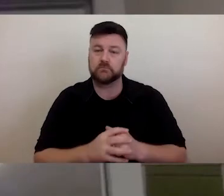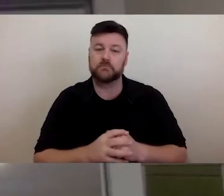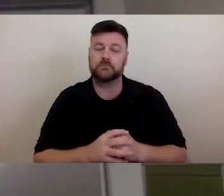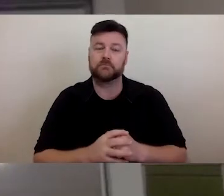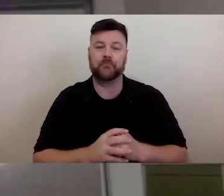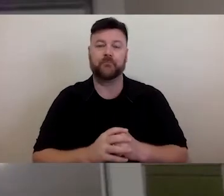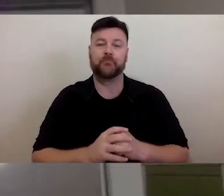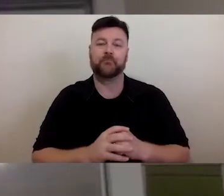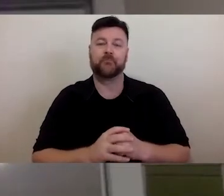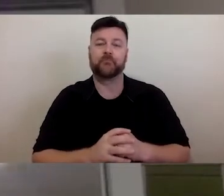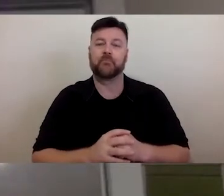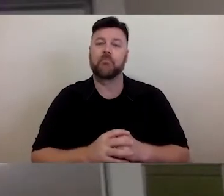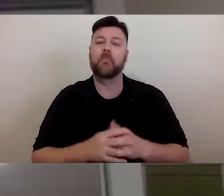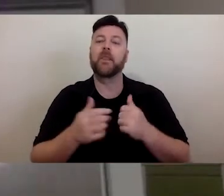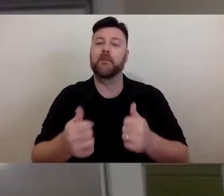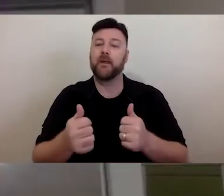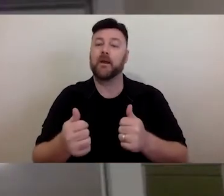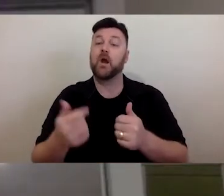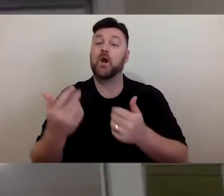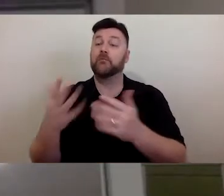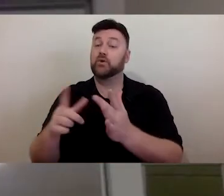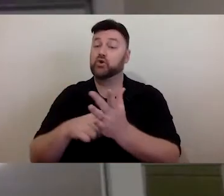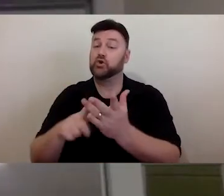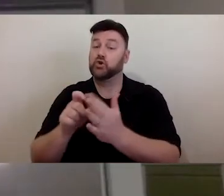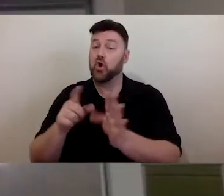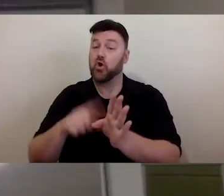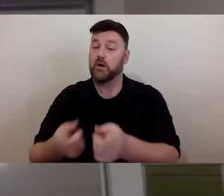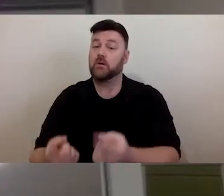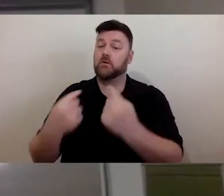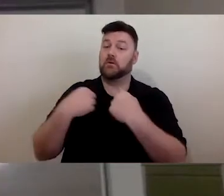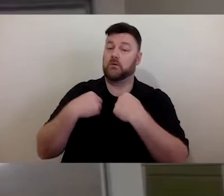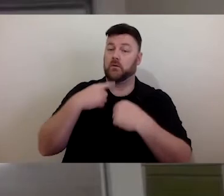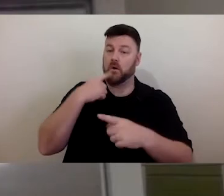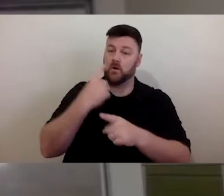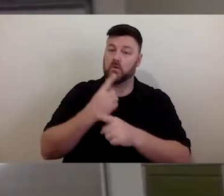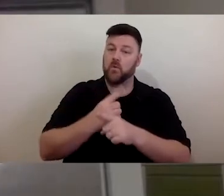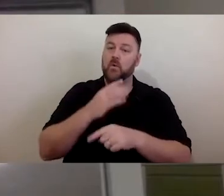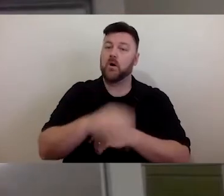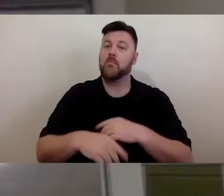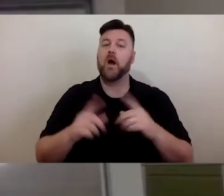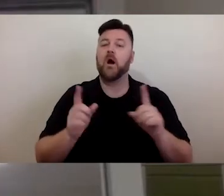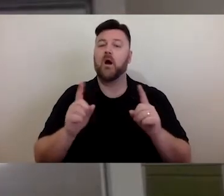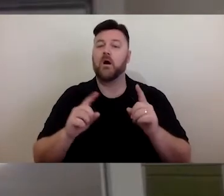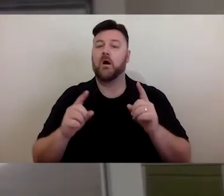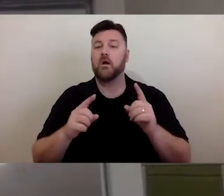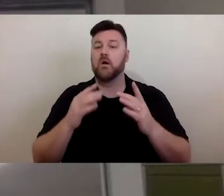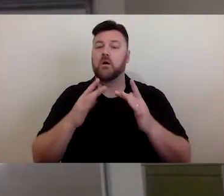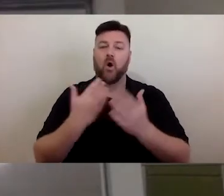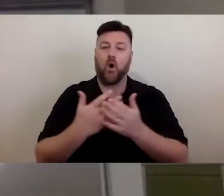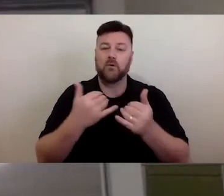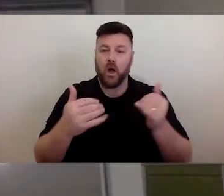I'll conclude with a bit of a talk about online equality and inclusion.